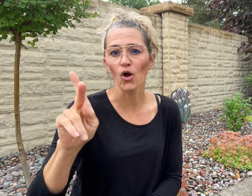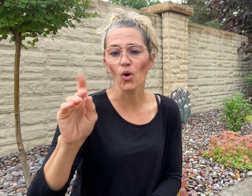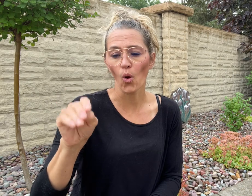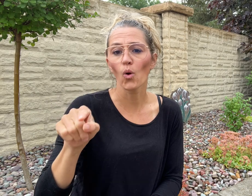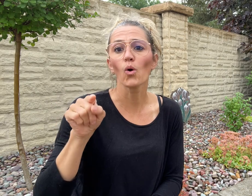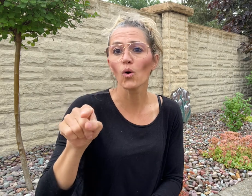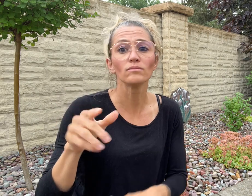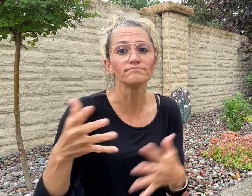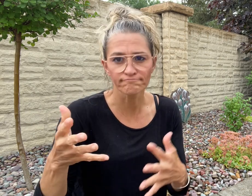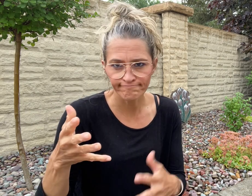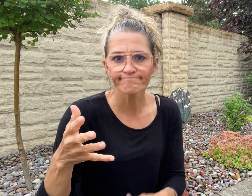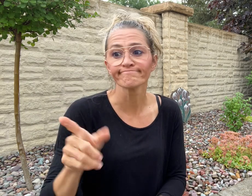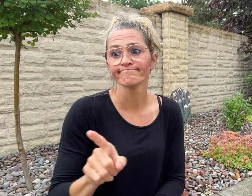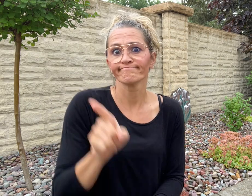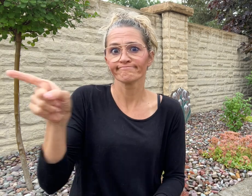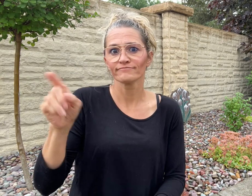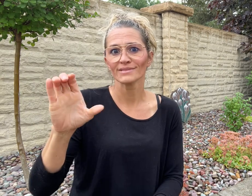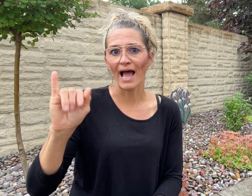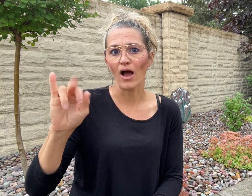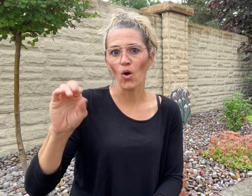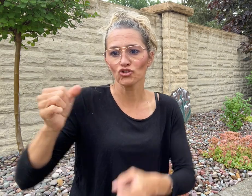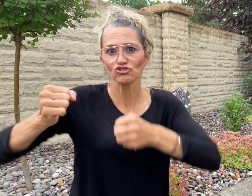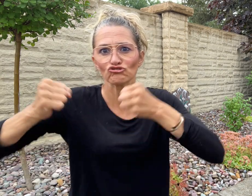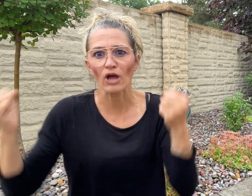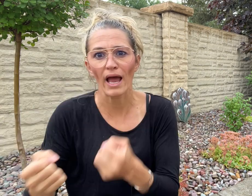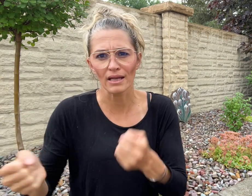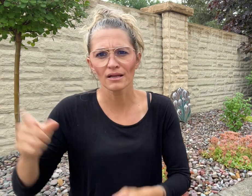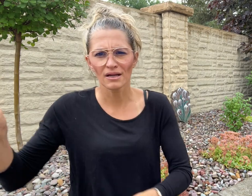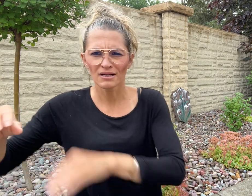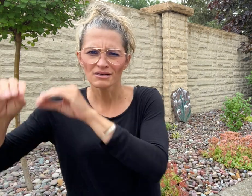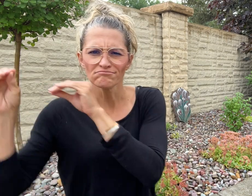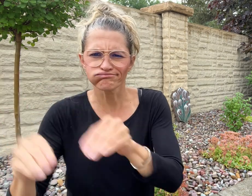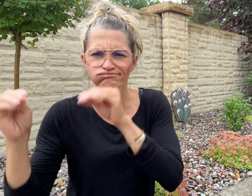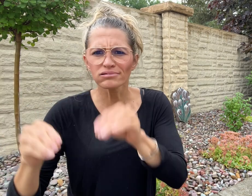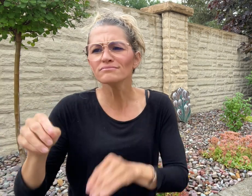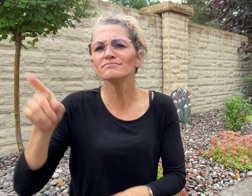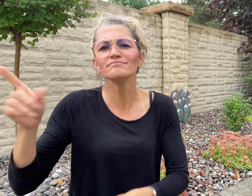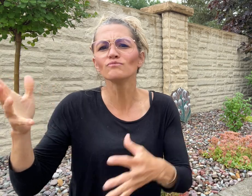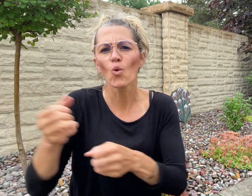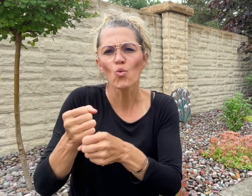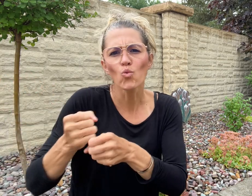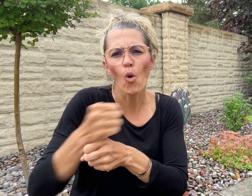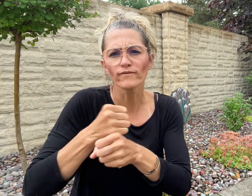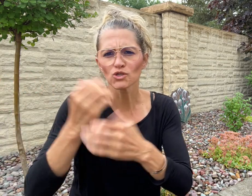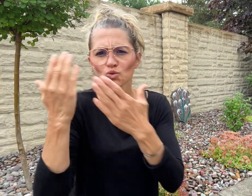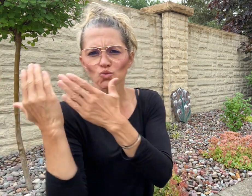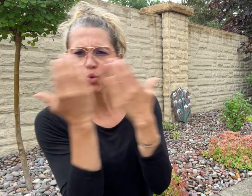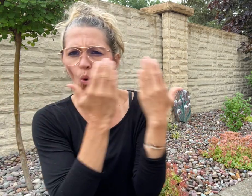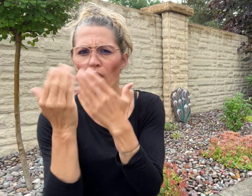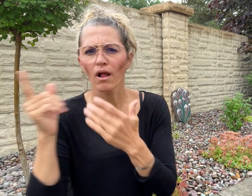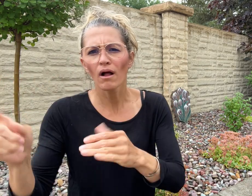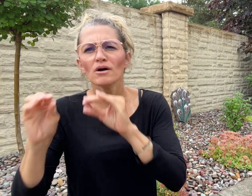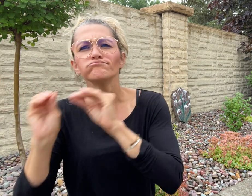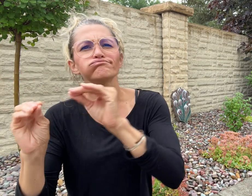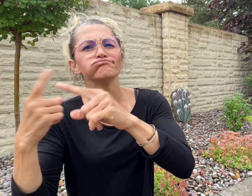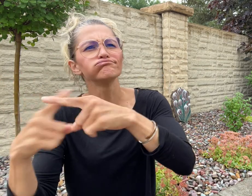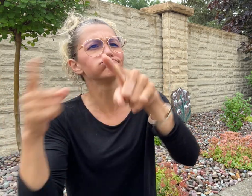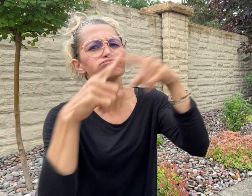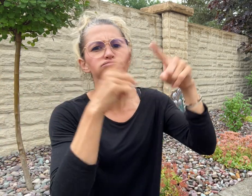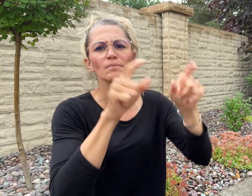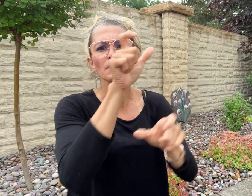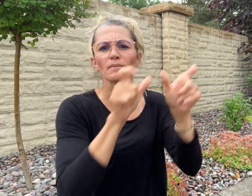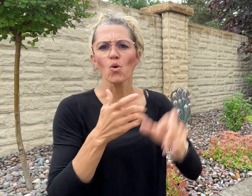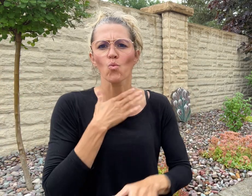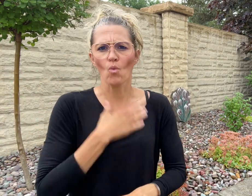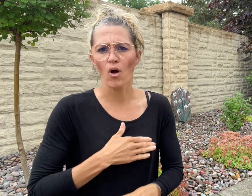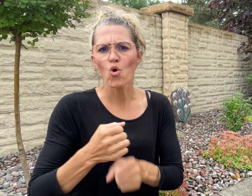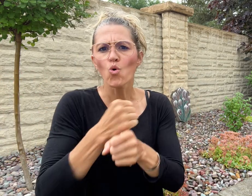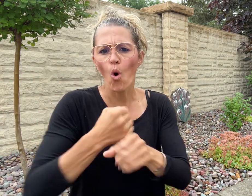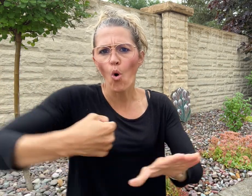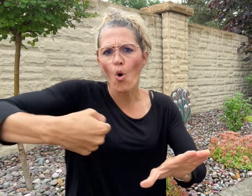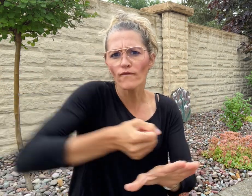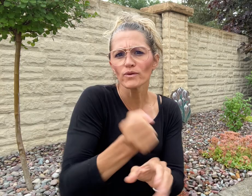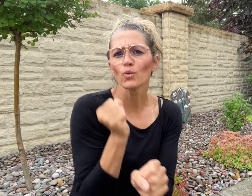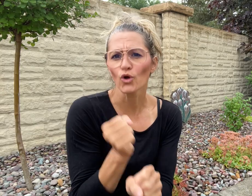academy that trains baristas. After three months she was